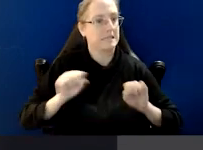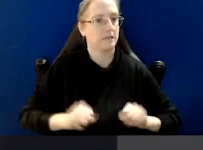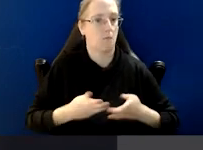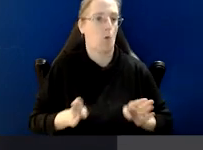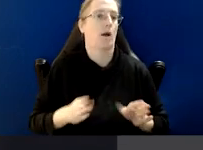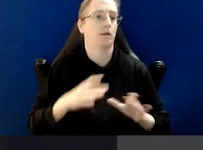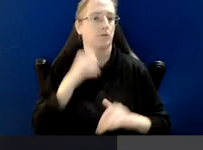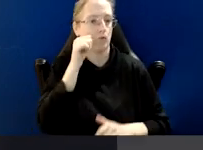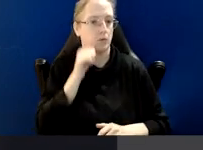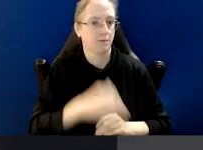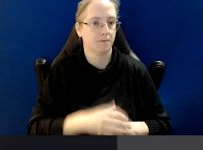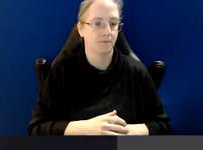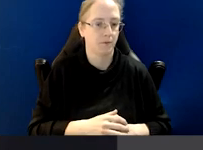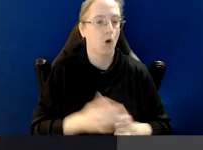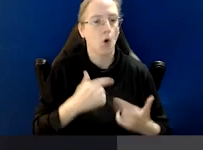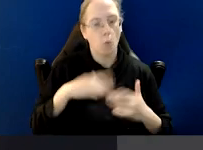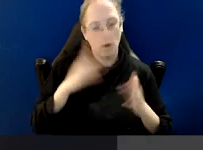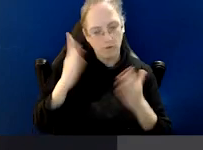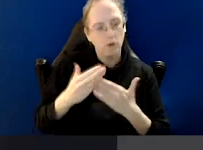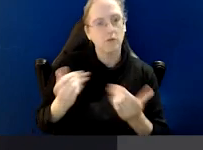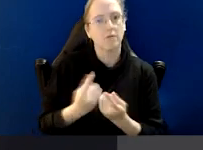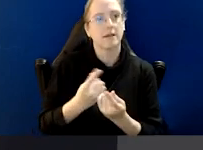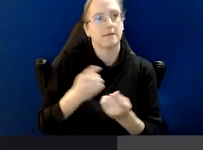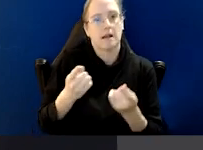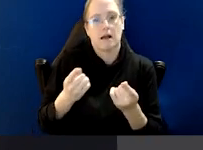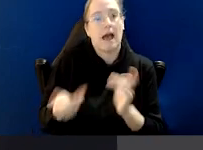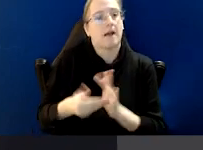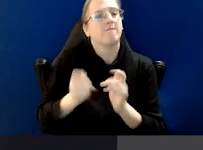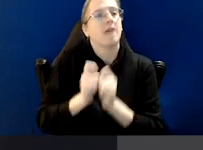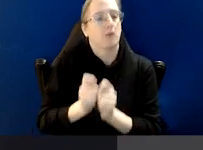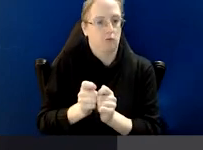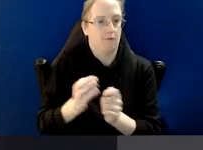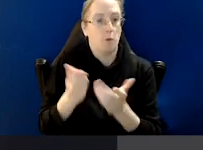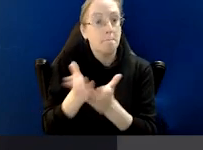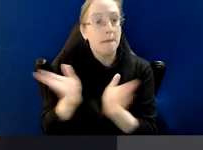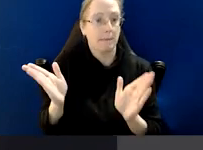As I've said, we'll focus on the matters where we can add value in the public interest.